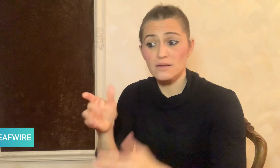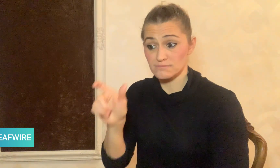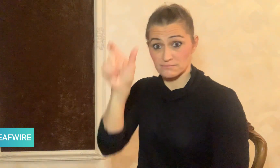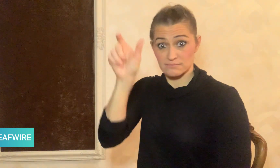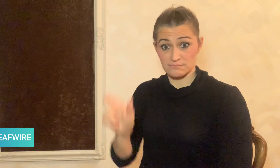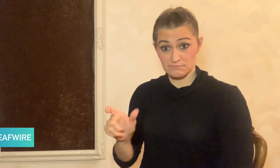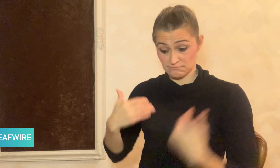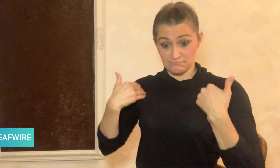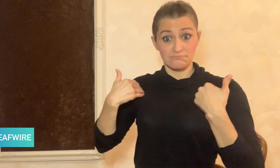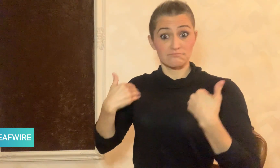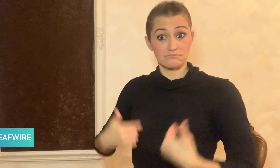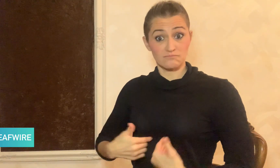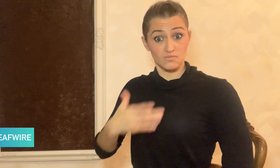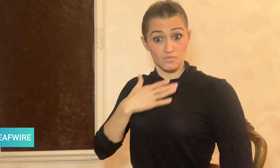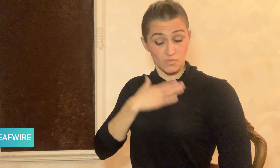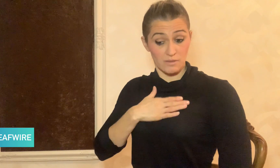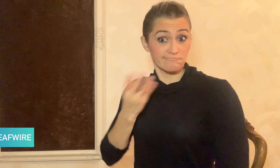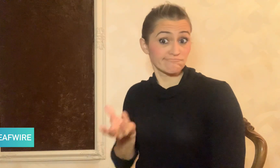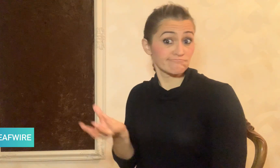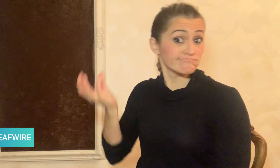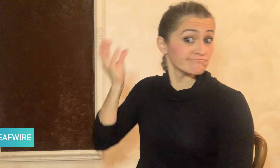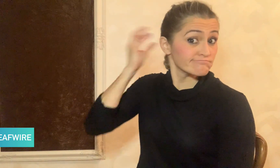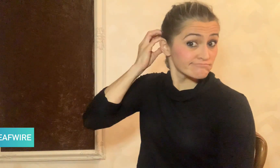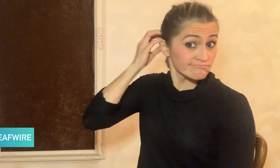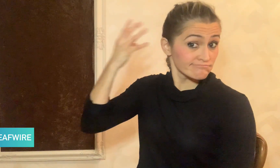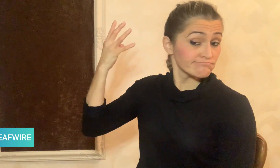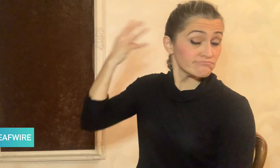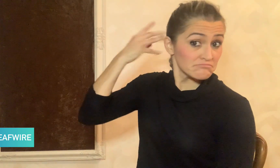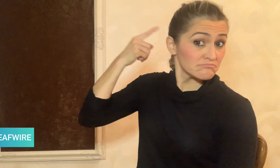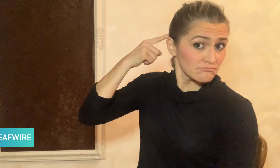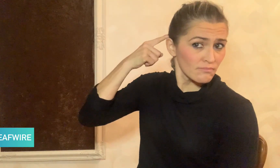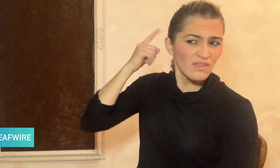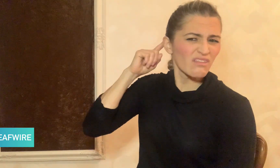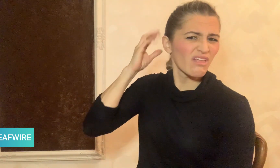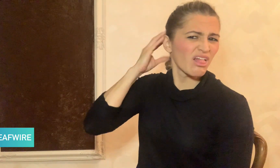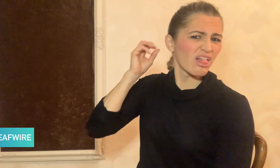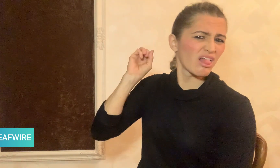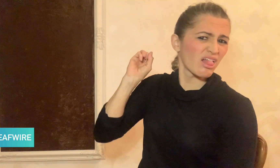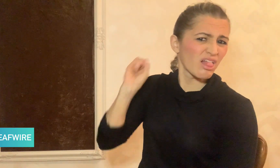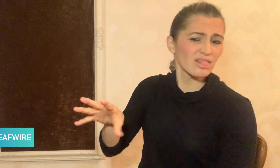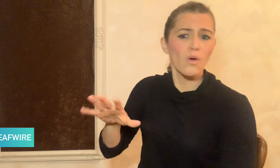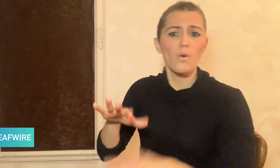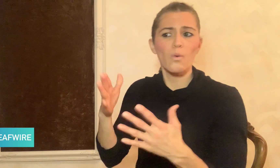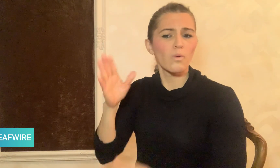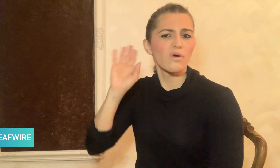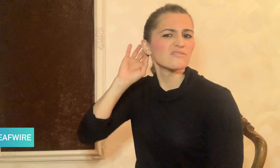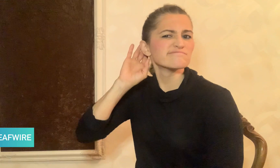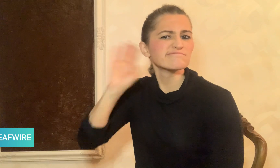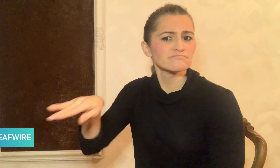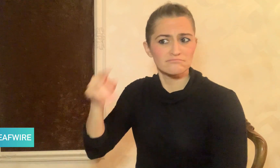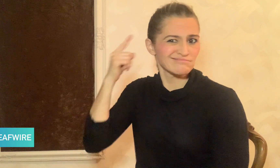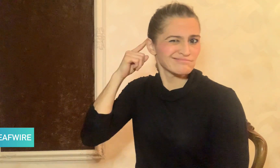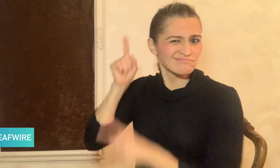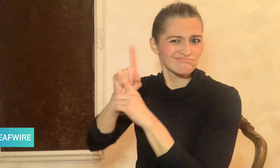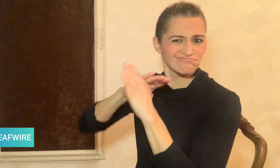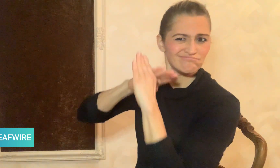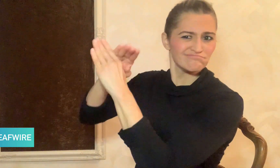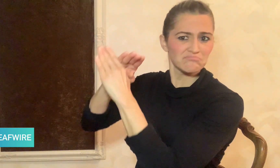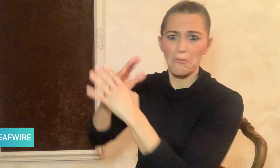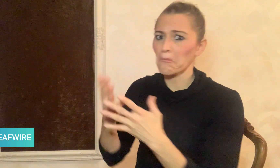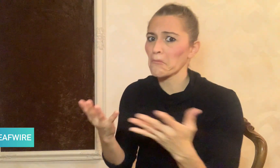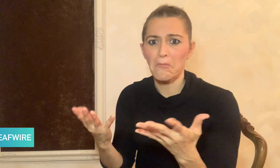since less than 0.2% of recipients reject it or do not use it